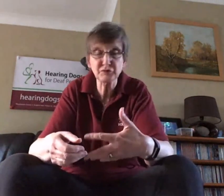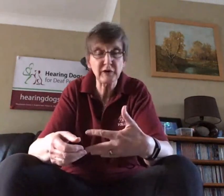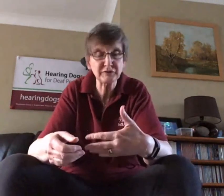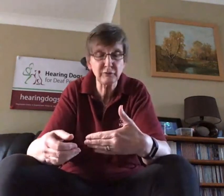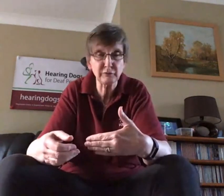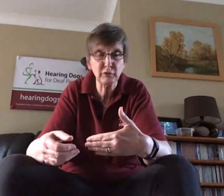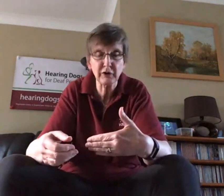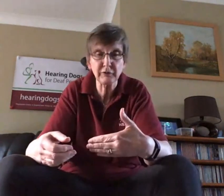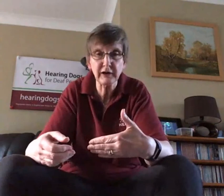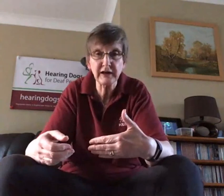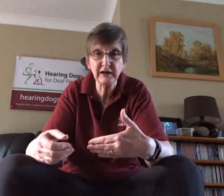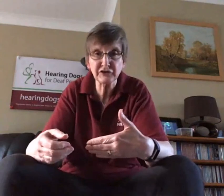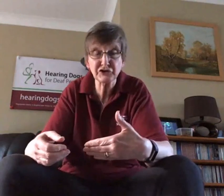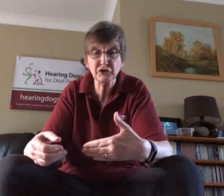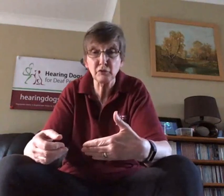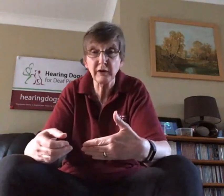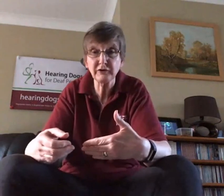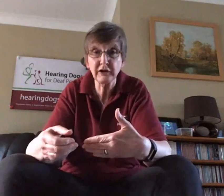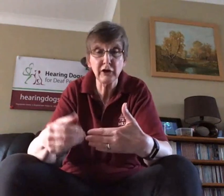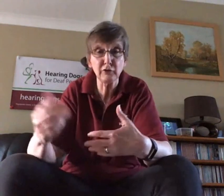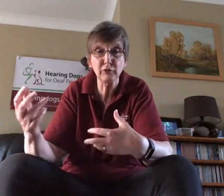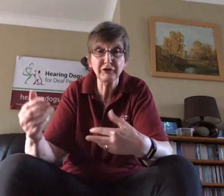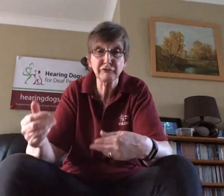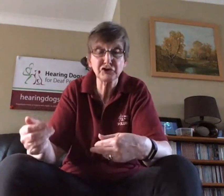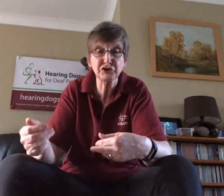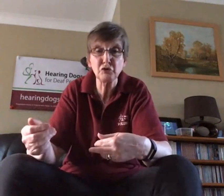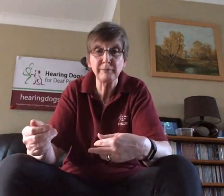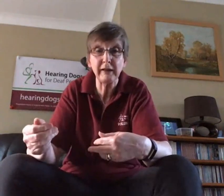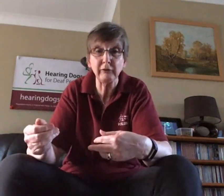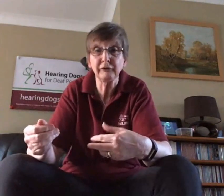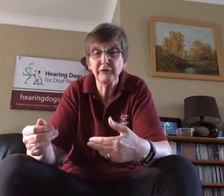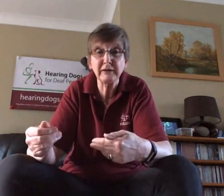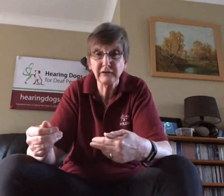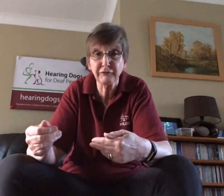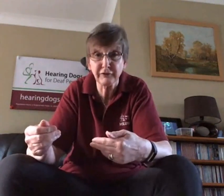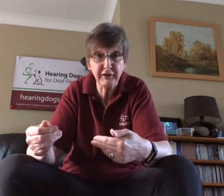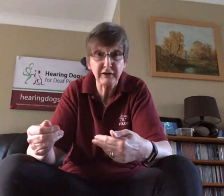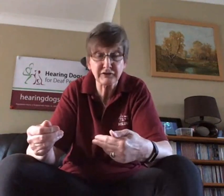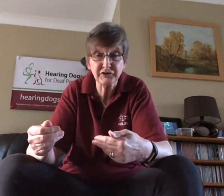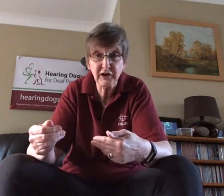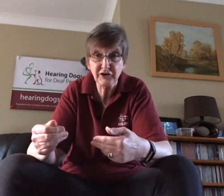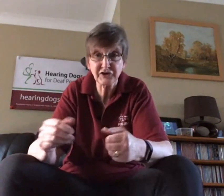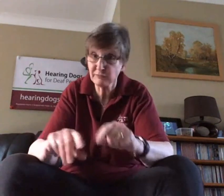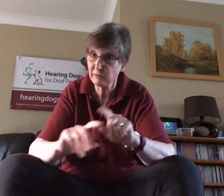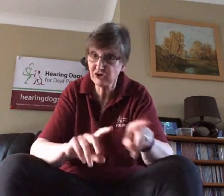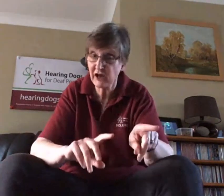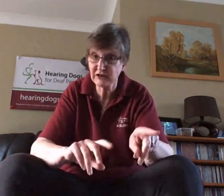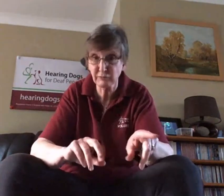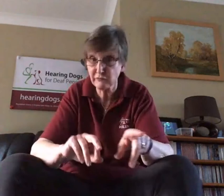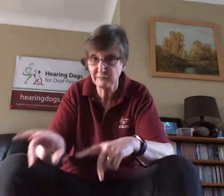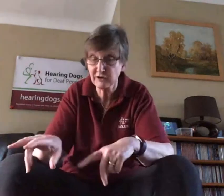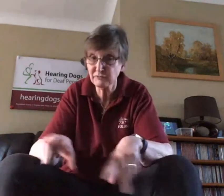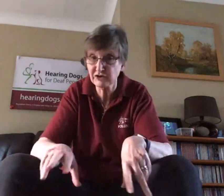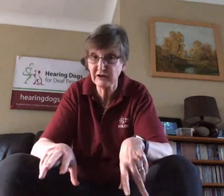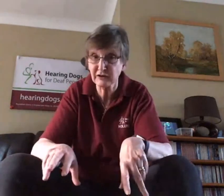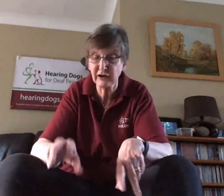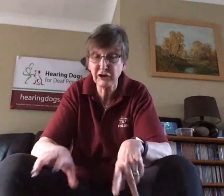to work with a lady in a school and he learned all the different school bells that meant different things and sometimes she had to move and sometimes she didn't and he knew